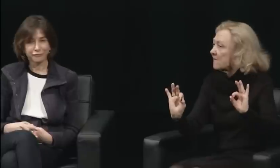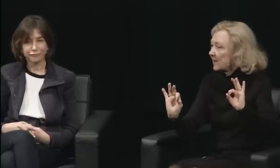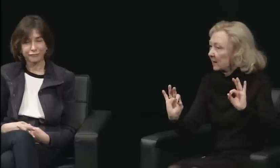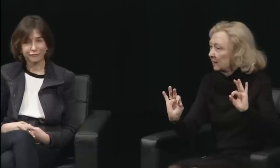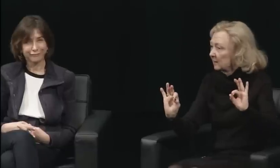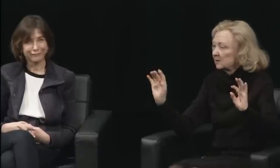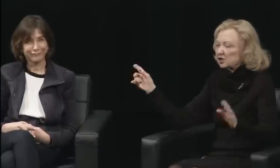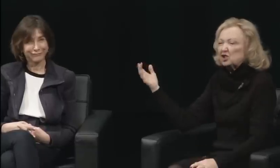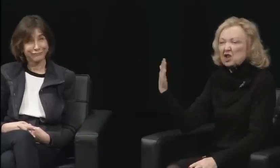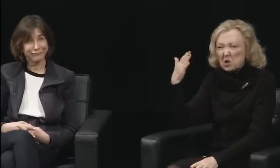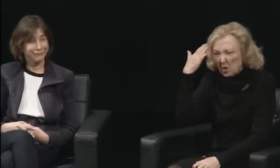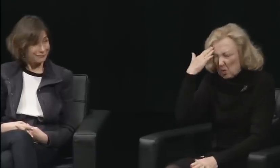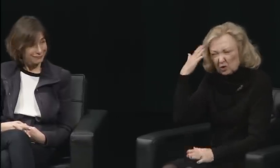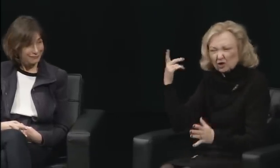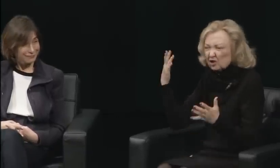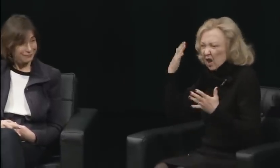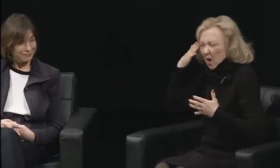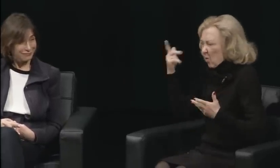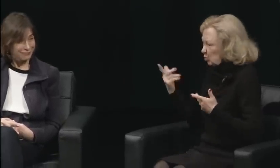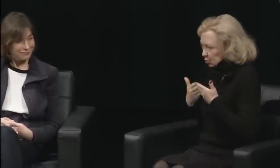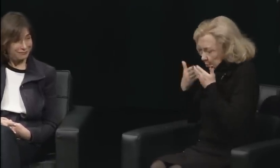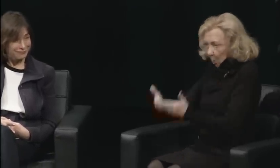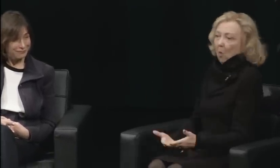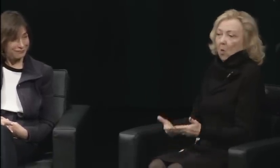We were already on the front page of "The New York Times."